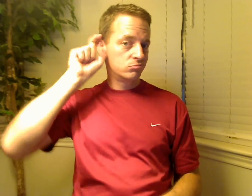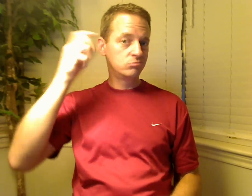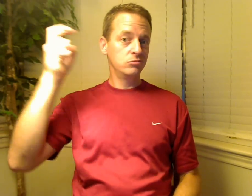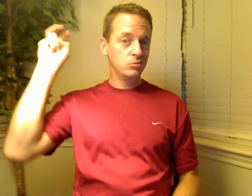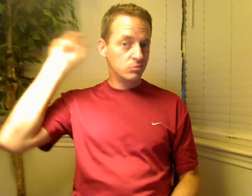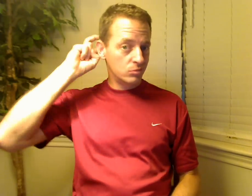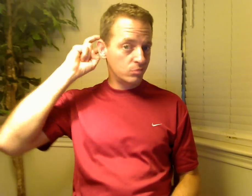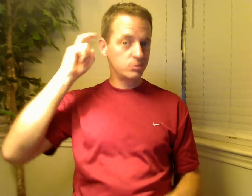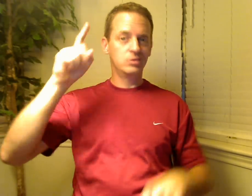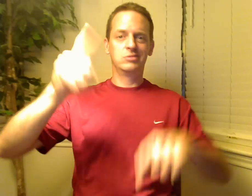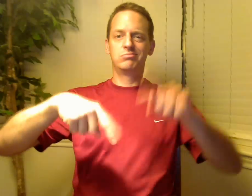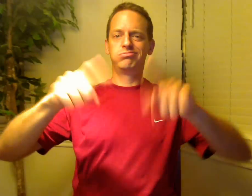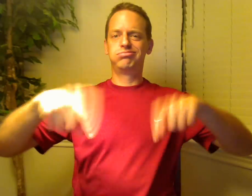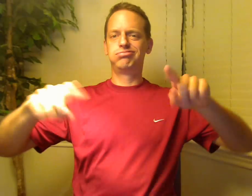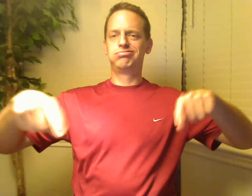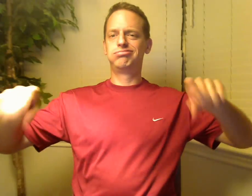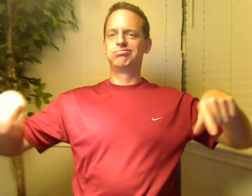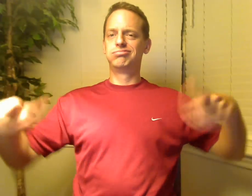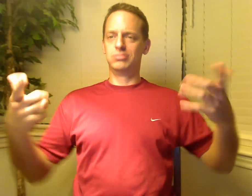With cochlear implanted and hearing aids,